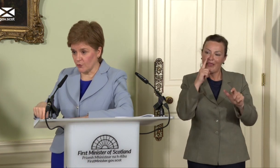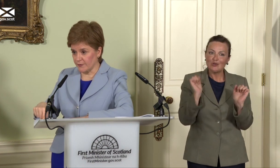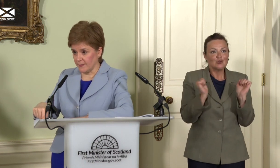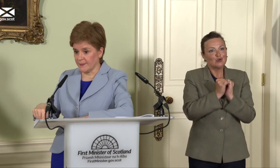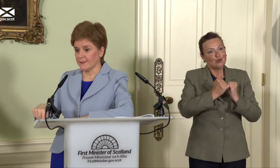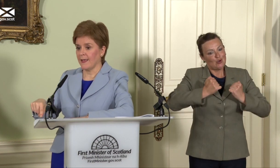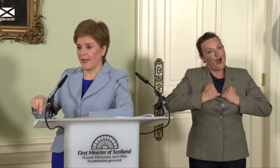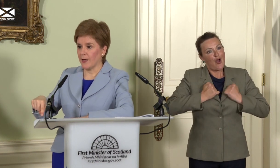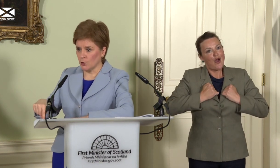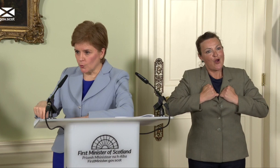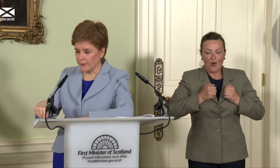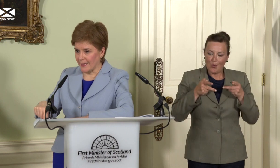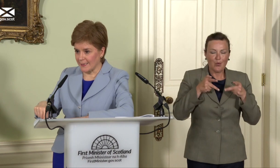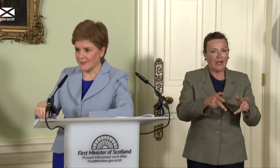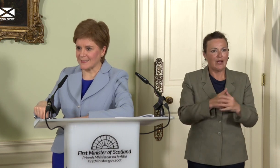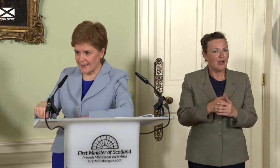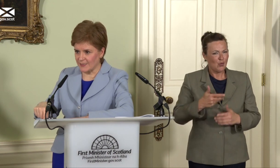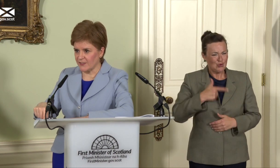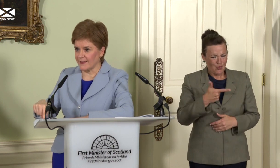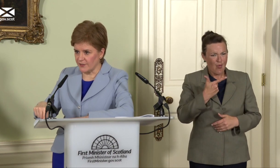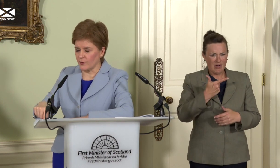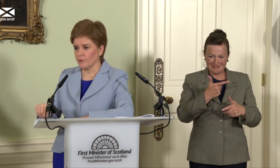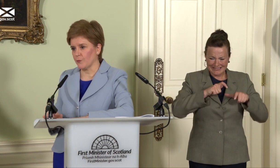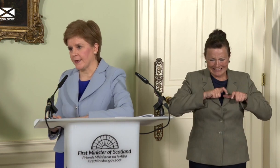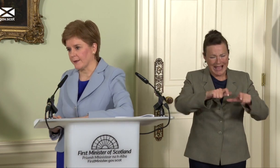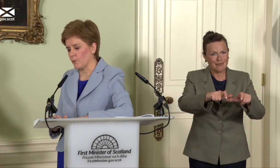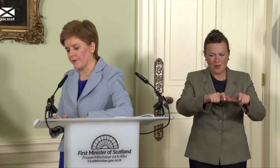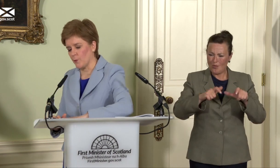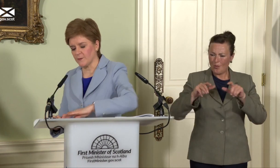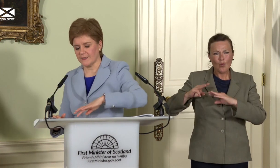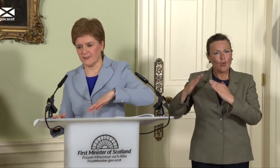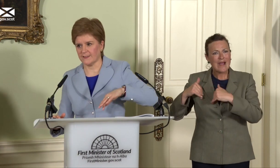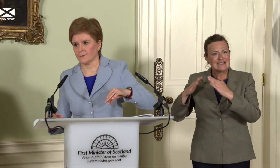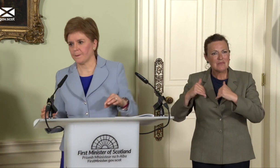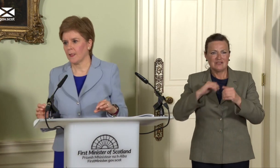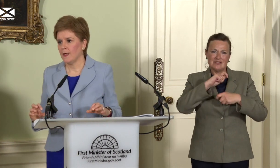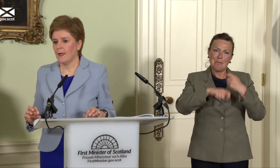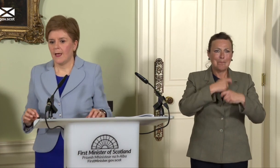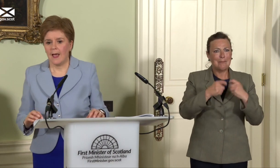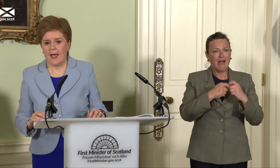of living and lower living standards as a result of remaining within the Westminster system. What's the fime frame?